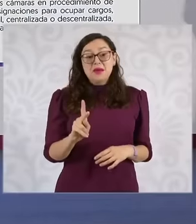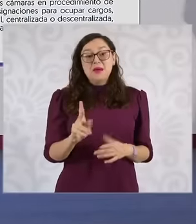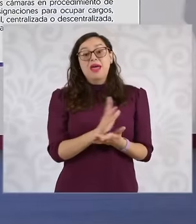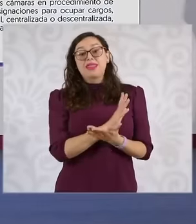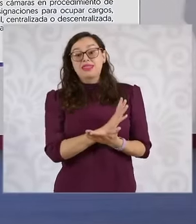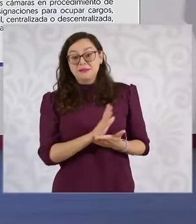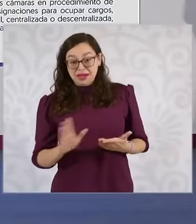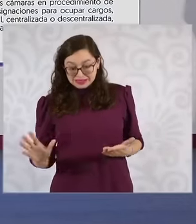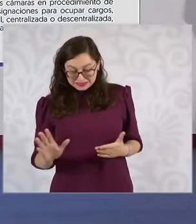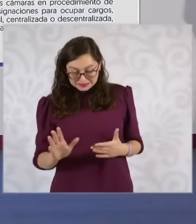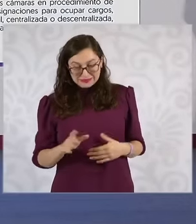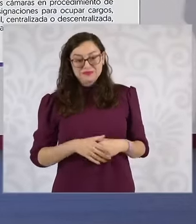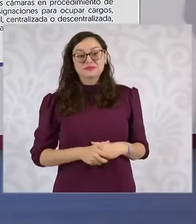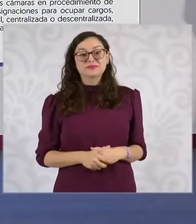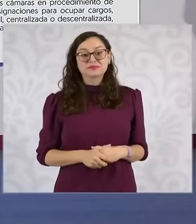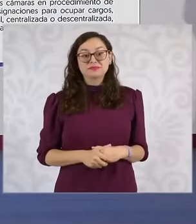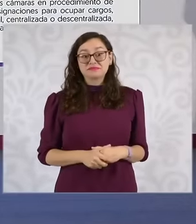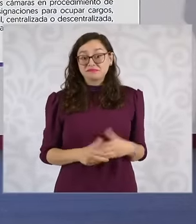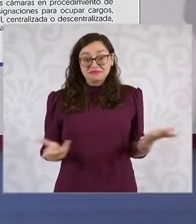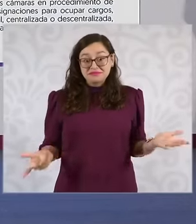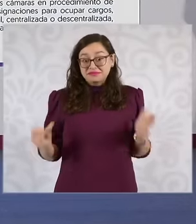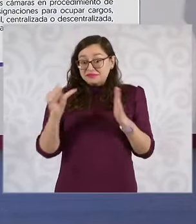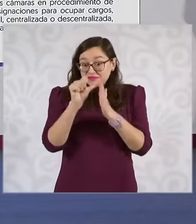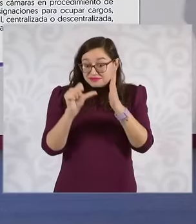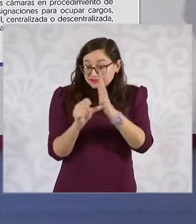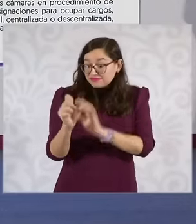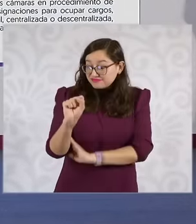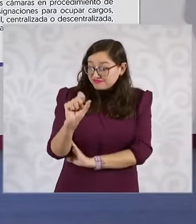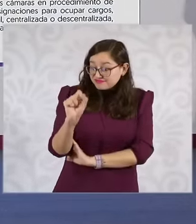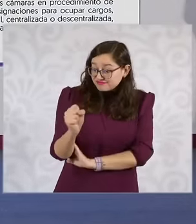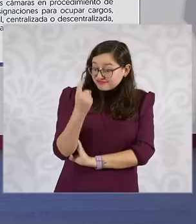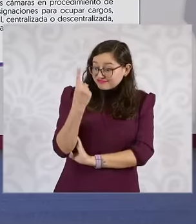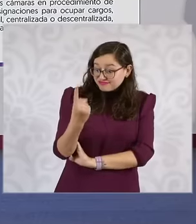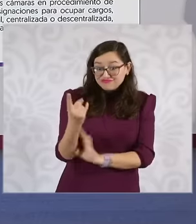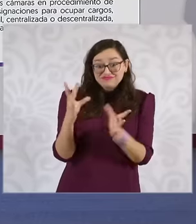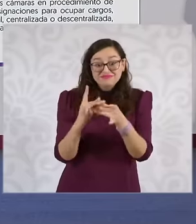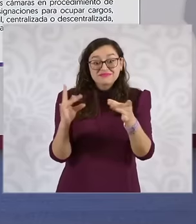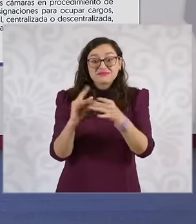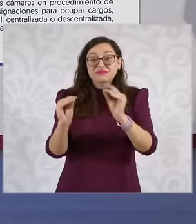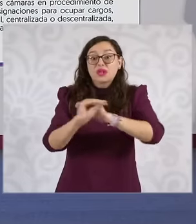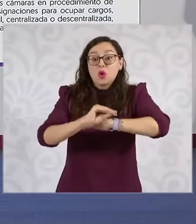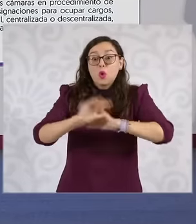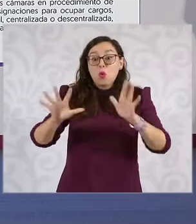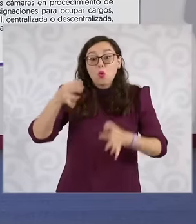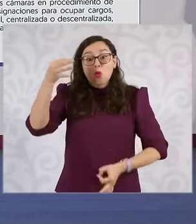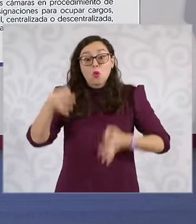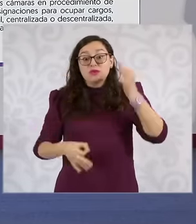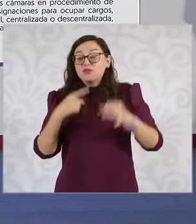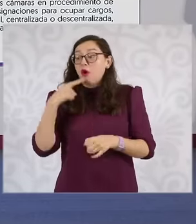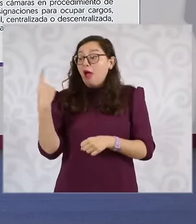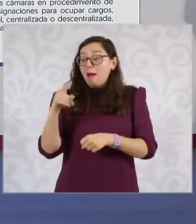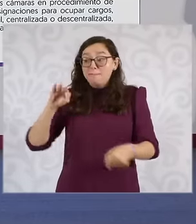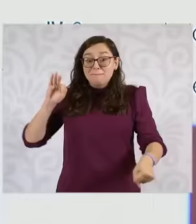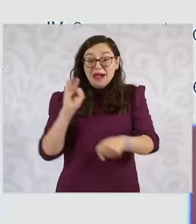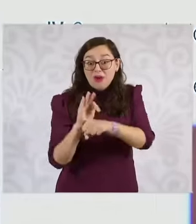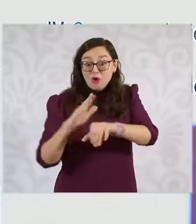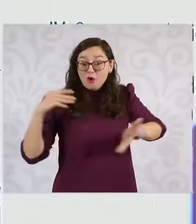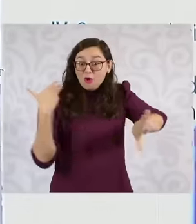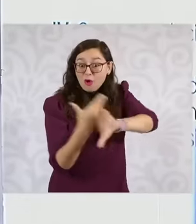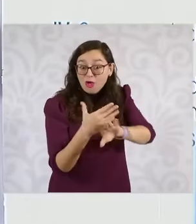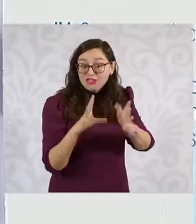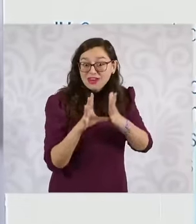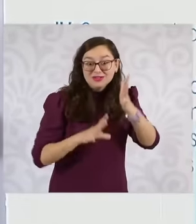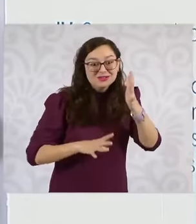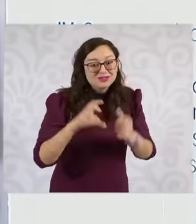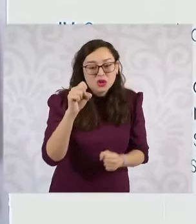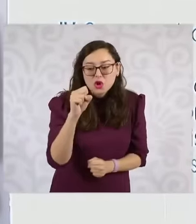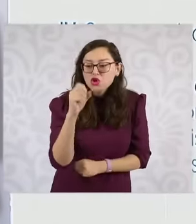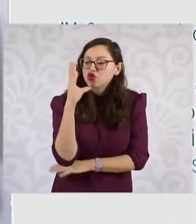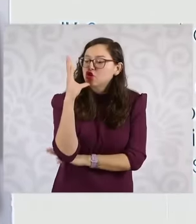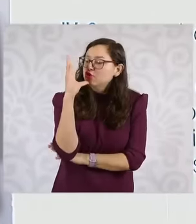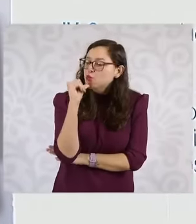it is There cannot be an amparo trial the amparo trial is inadmissible